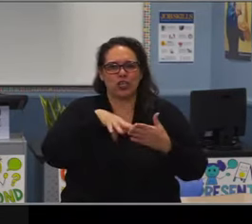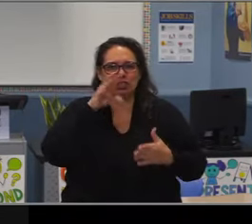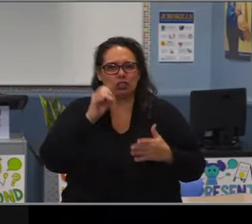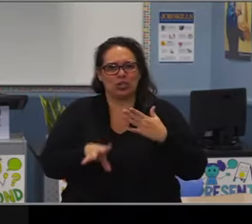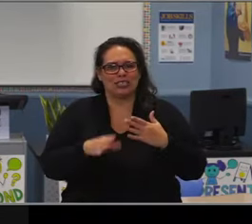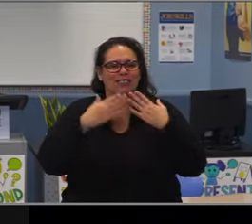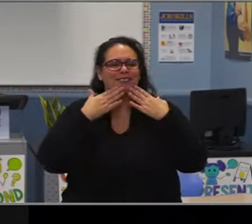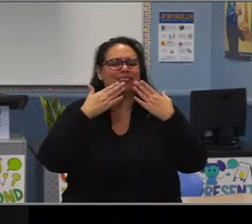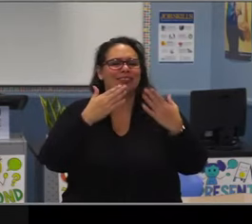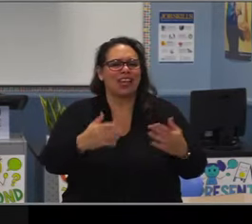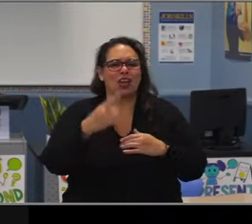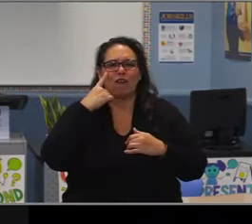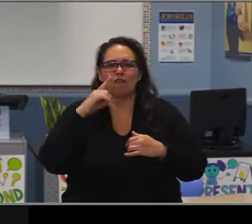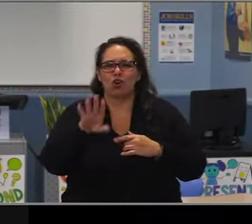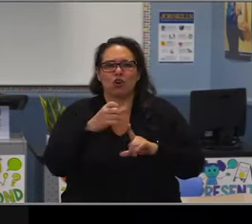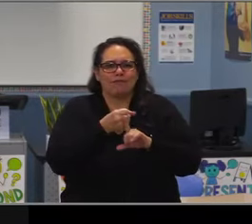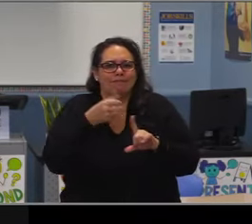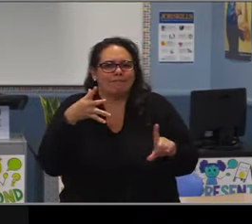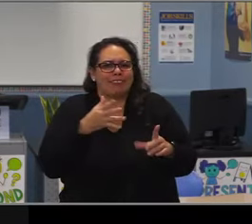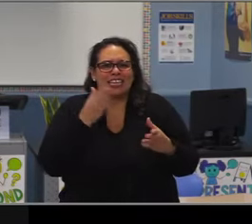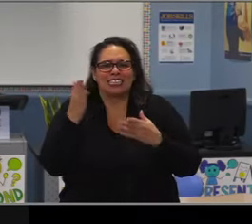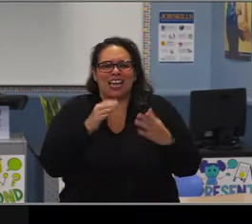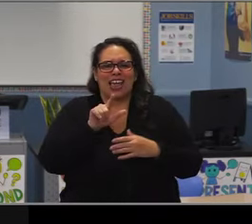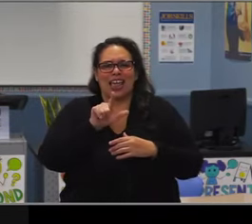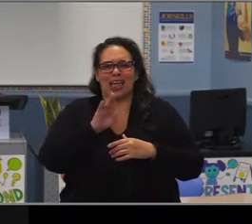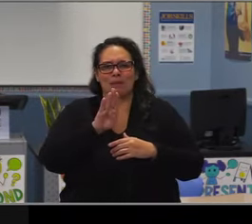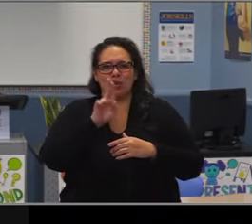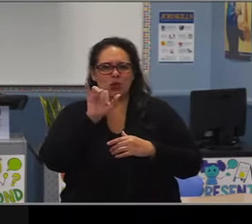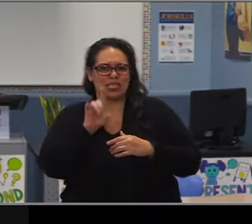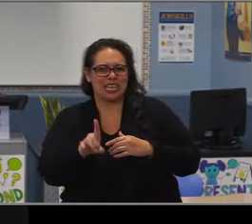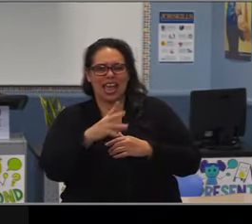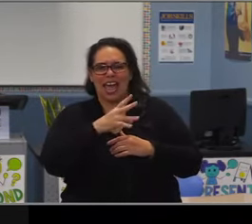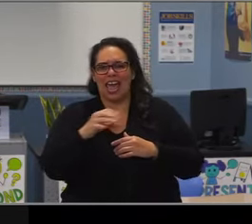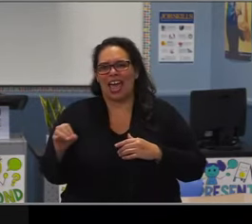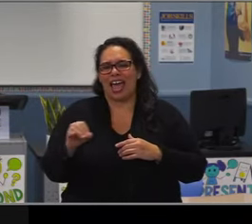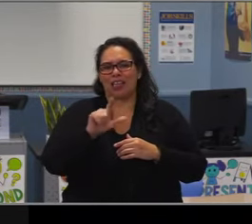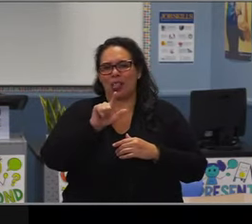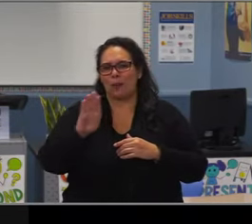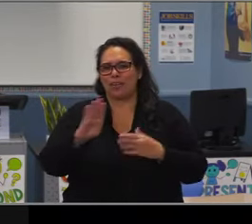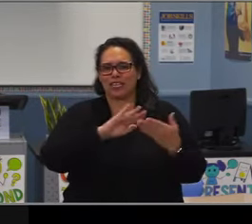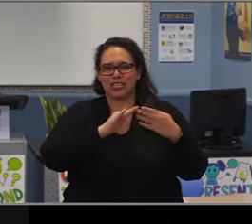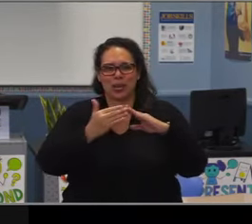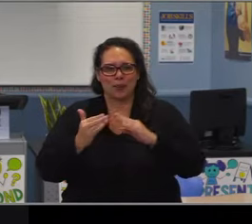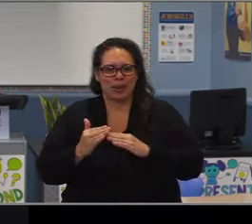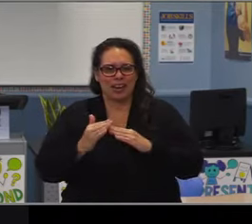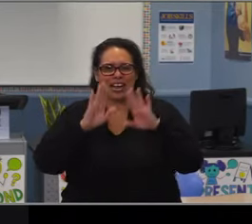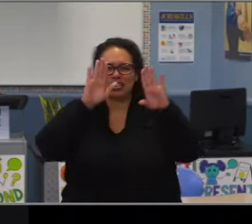before you joined us at the K-12 level and your insights have been valuable throughout your 16 years.